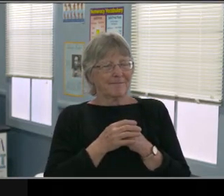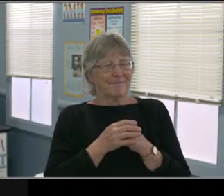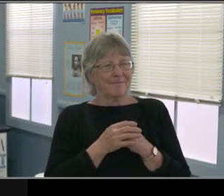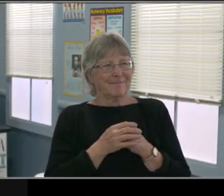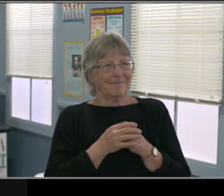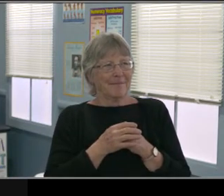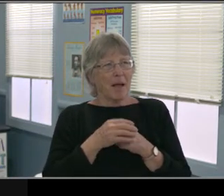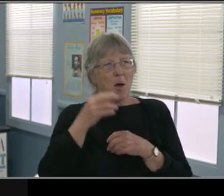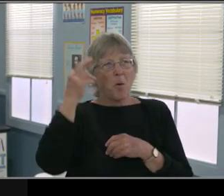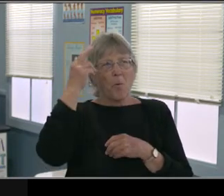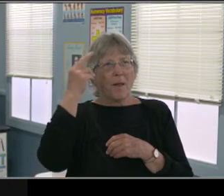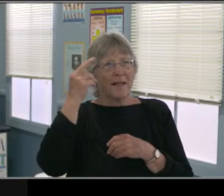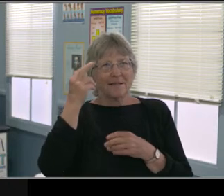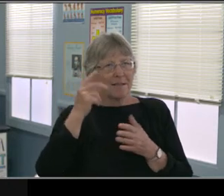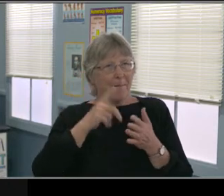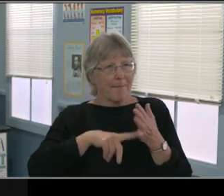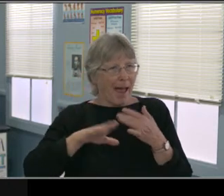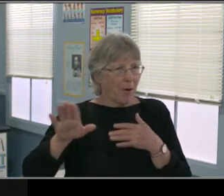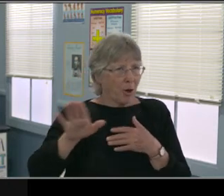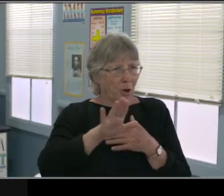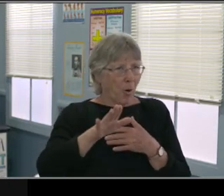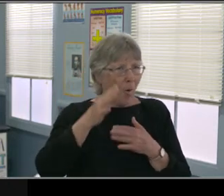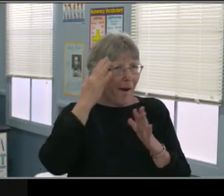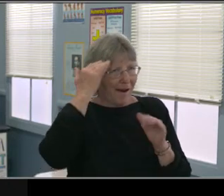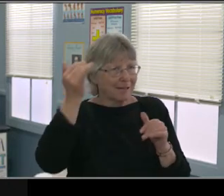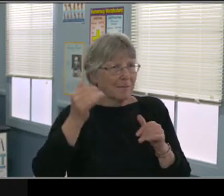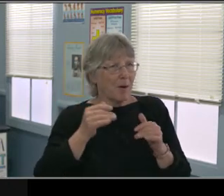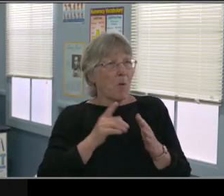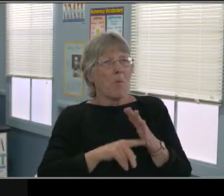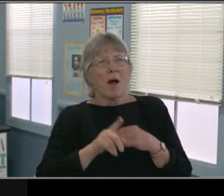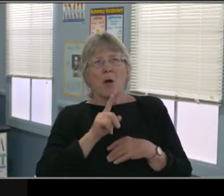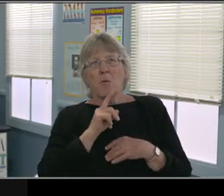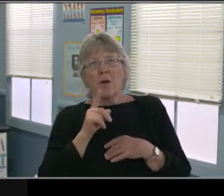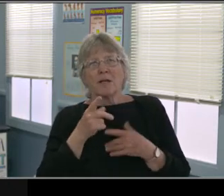He used to conduct those workshops at soccer, usually a six week session